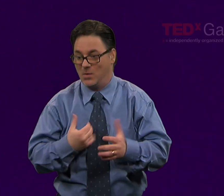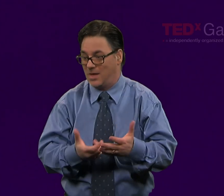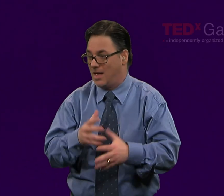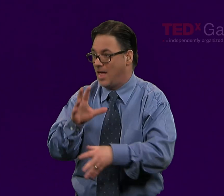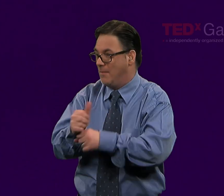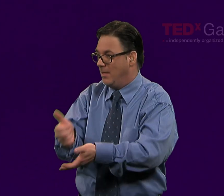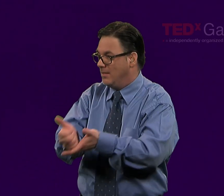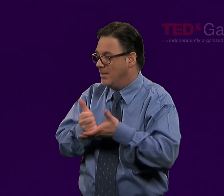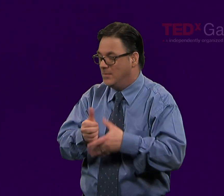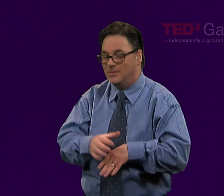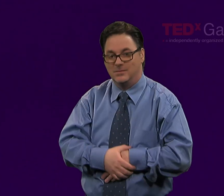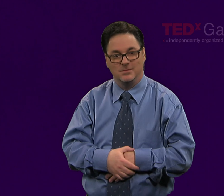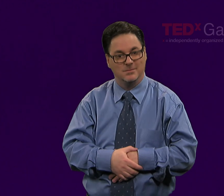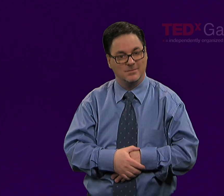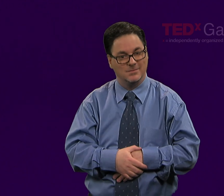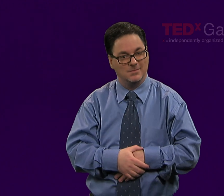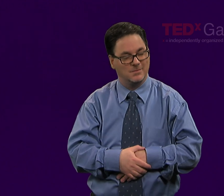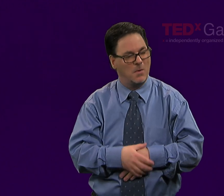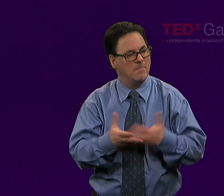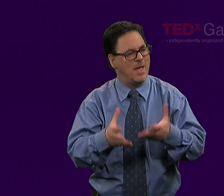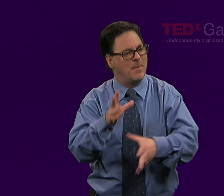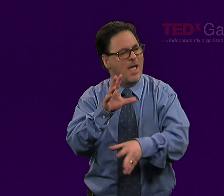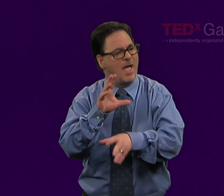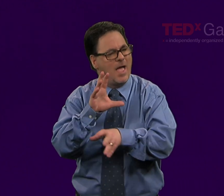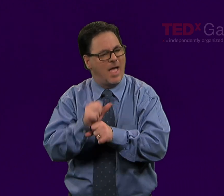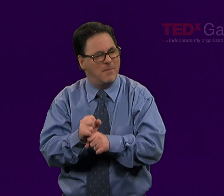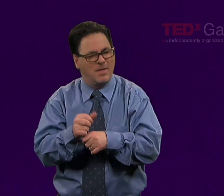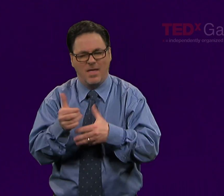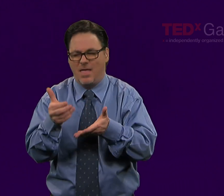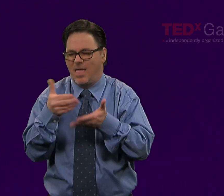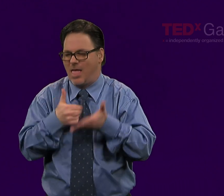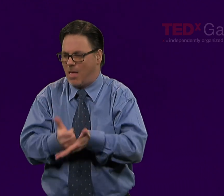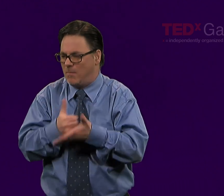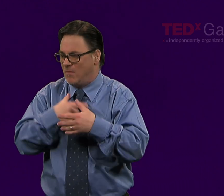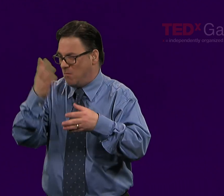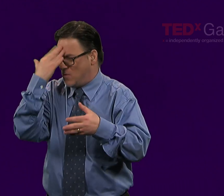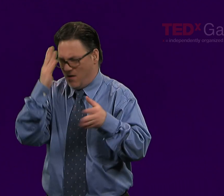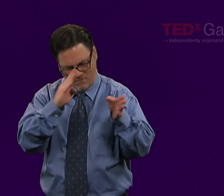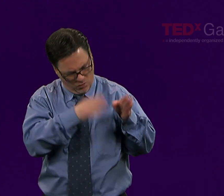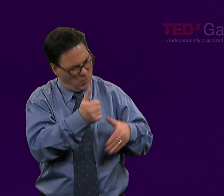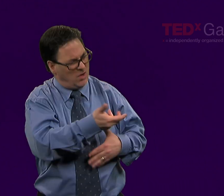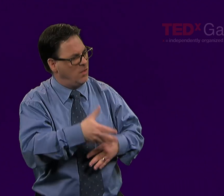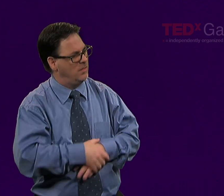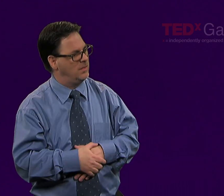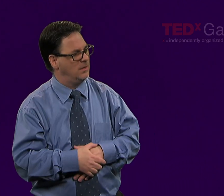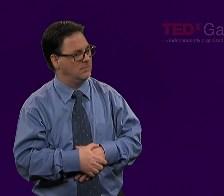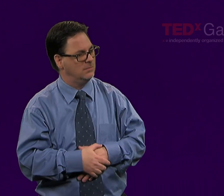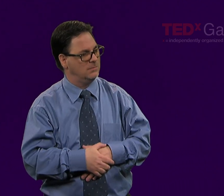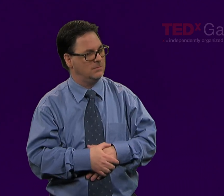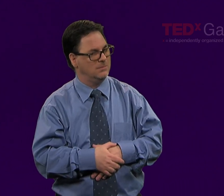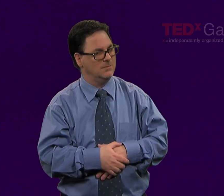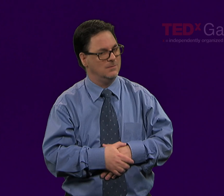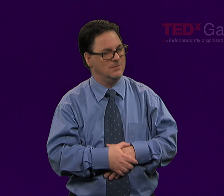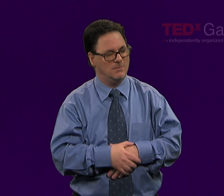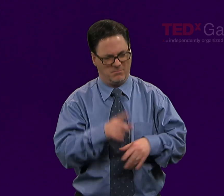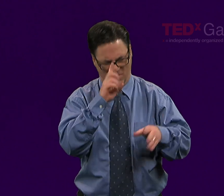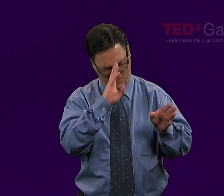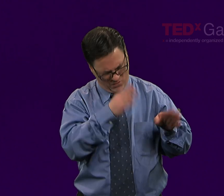So now we see that creating a habit helps us. It makes us more efficient. So to look at this, we have to focus on a few things.